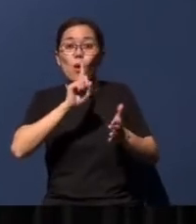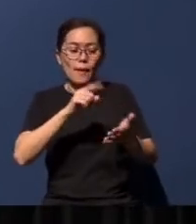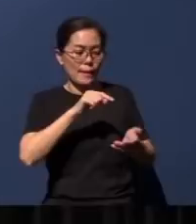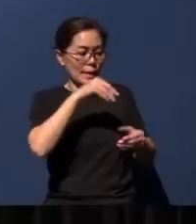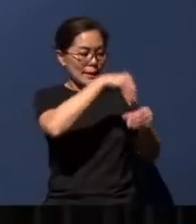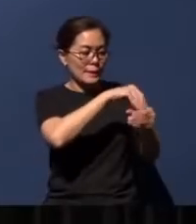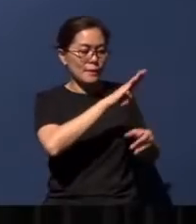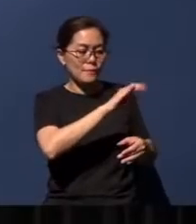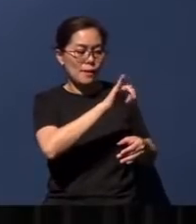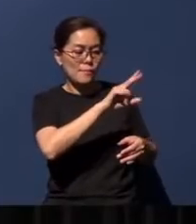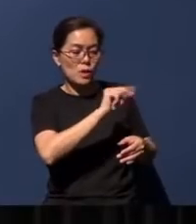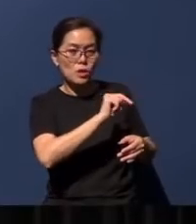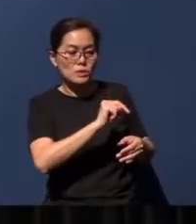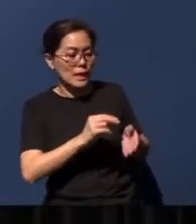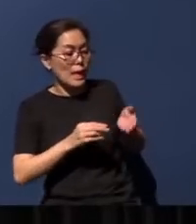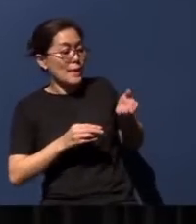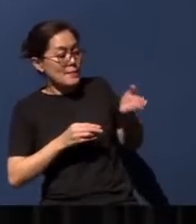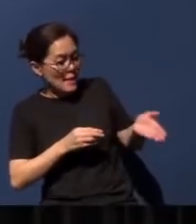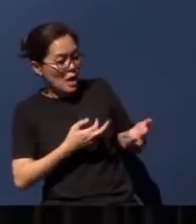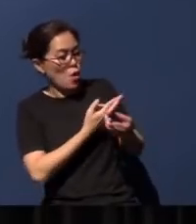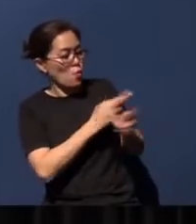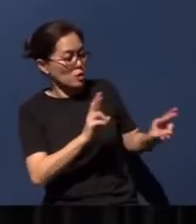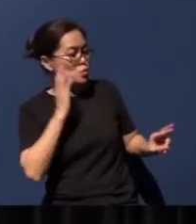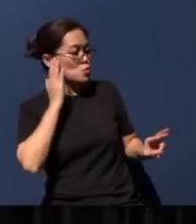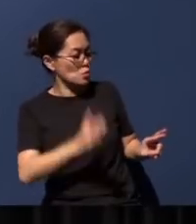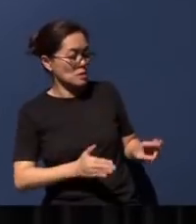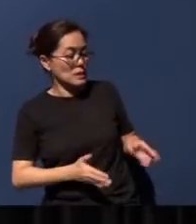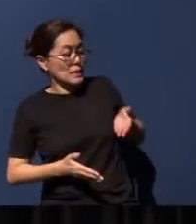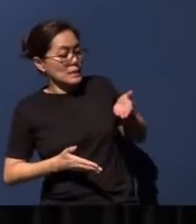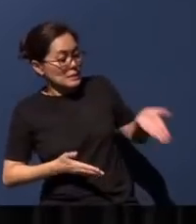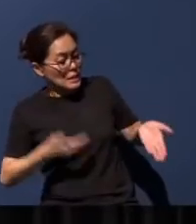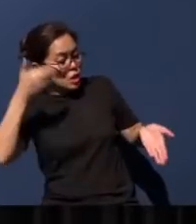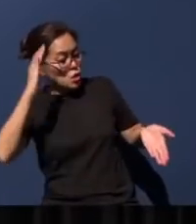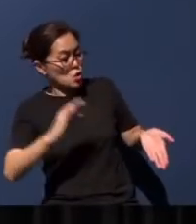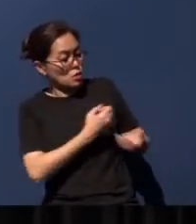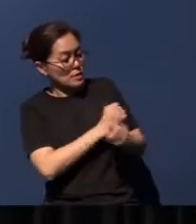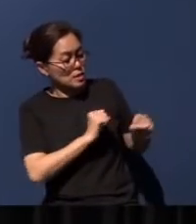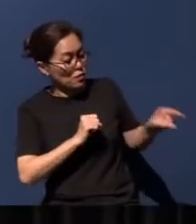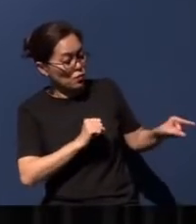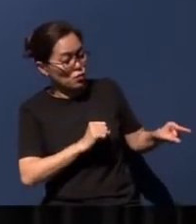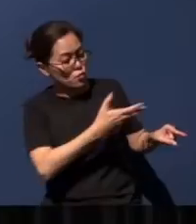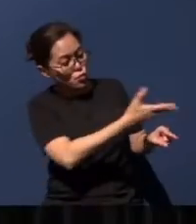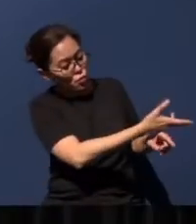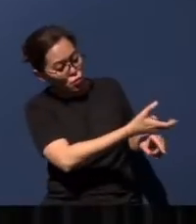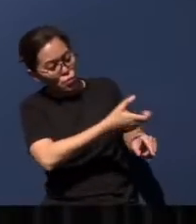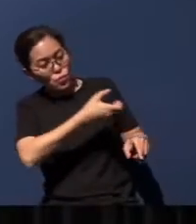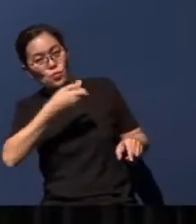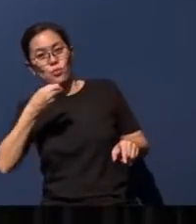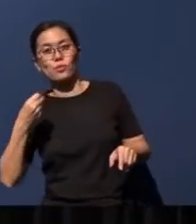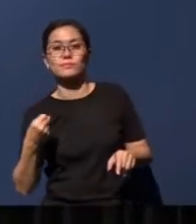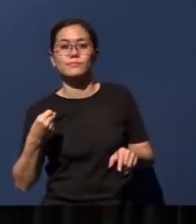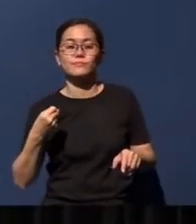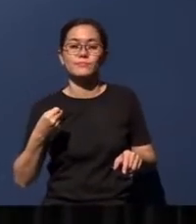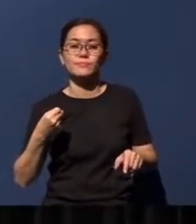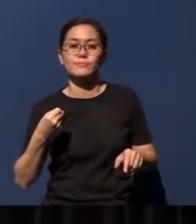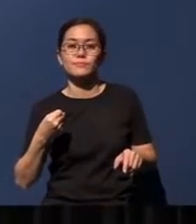rescued; there the Lord will redeem you from the hand of your enemies.' And God did just that.